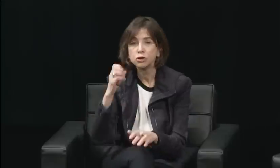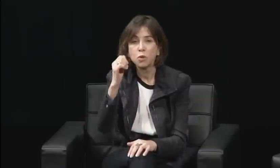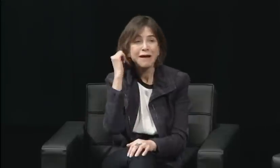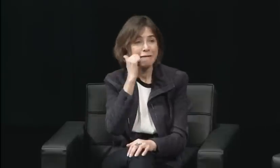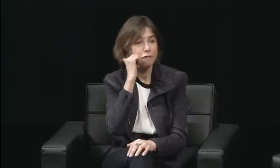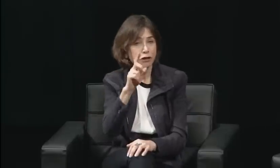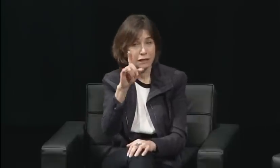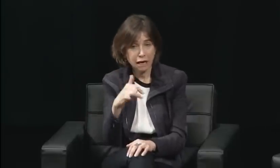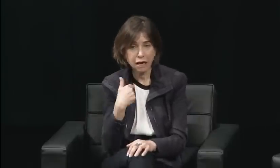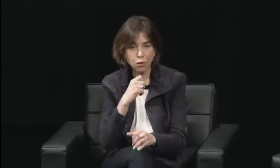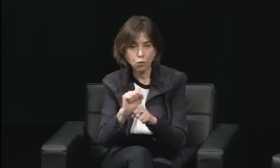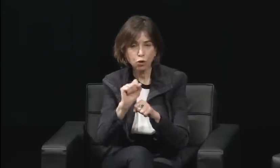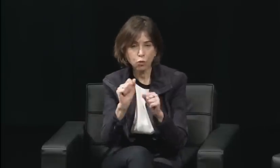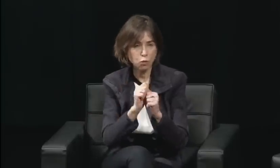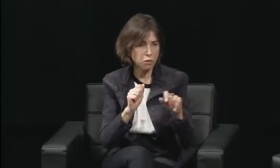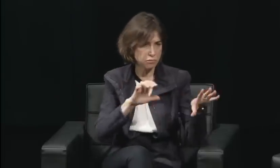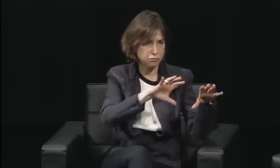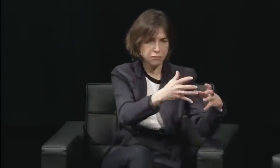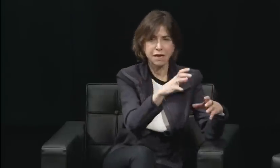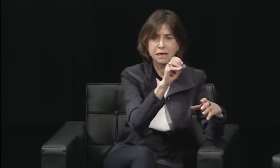It was disorganized.